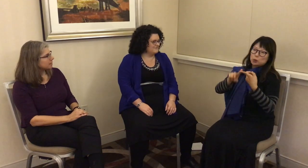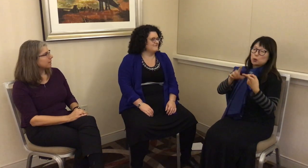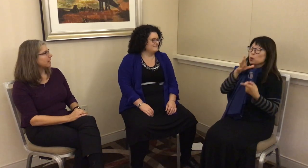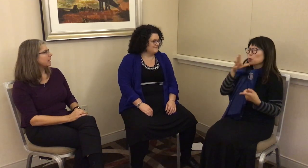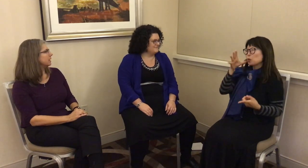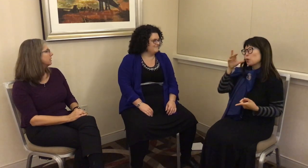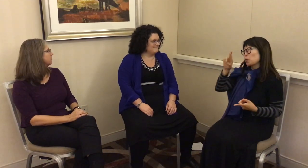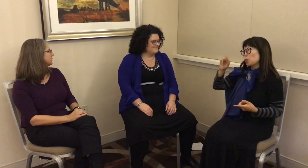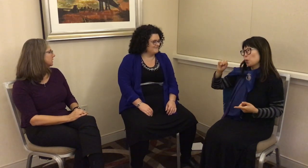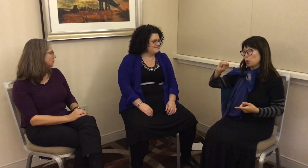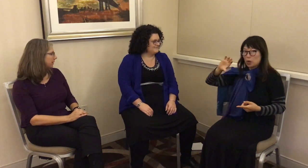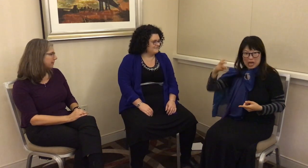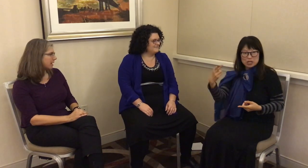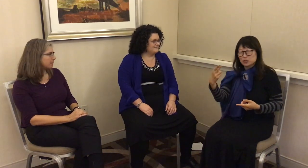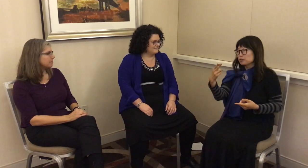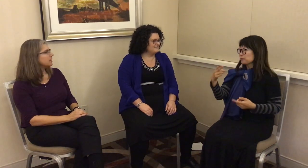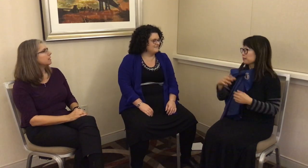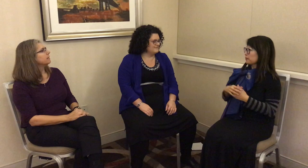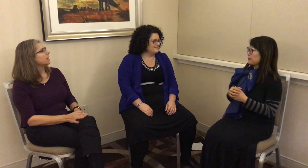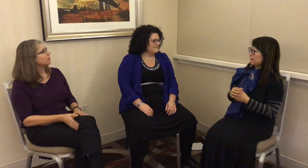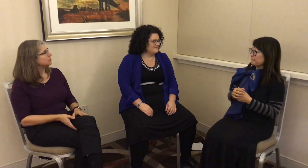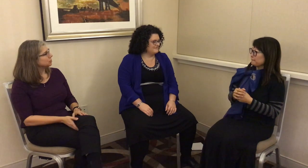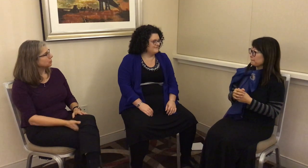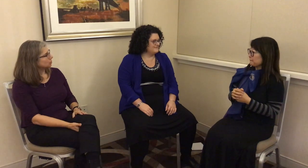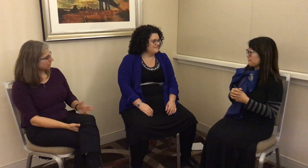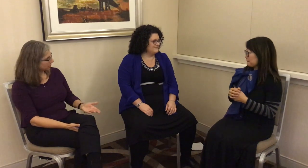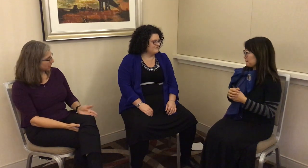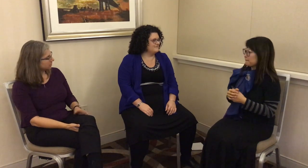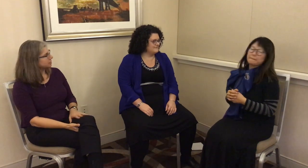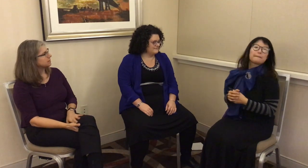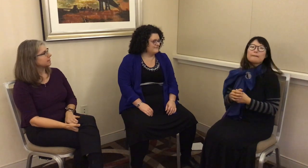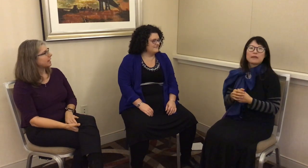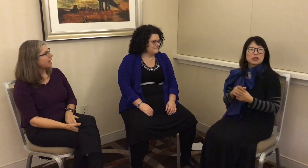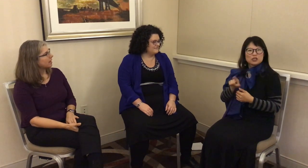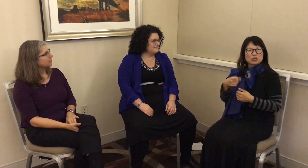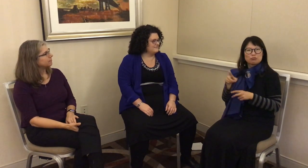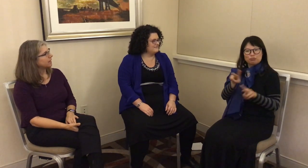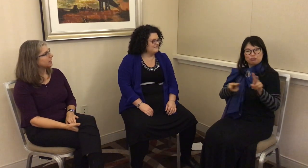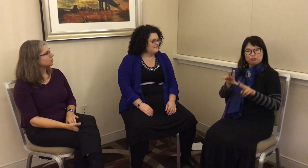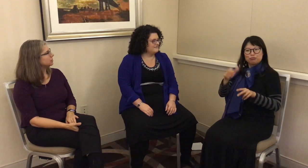them. I visited with them. Then, I went to one of the ranches that they have and just